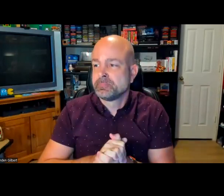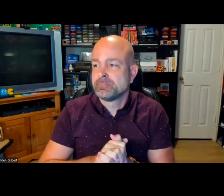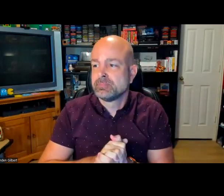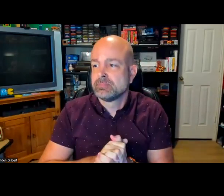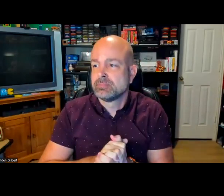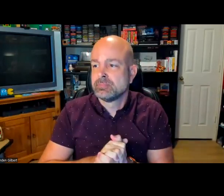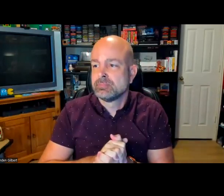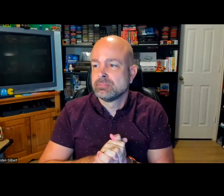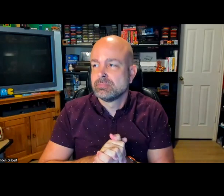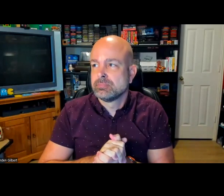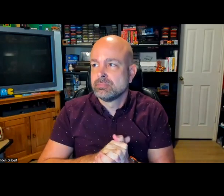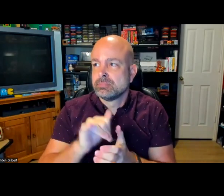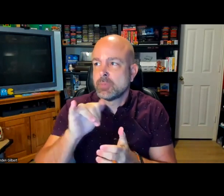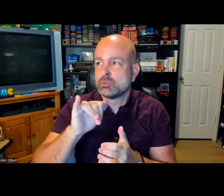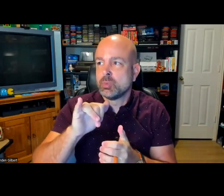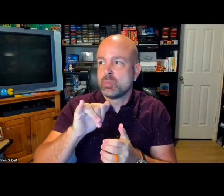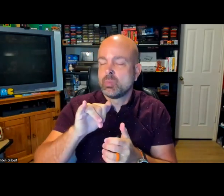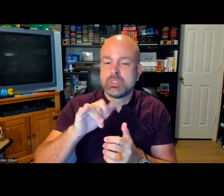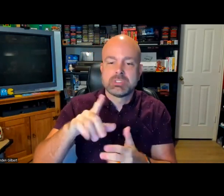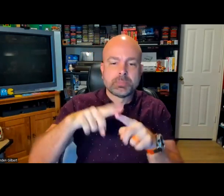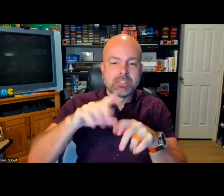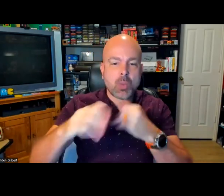through the process from beginning to end, how the user